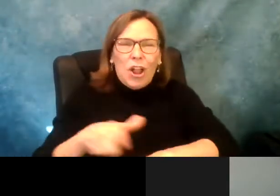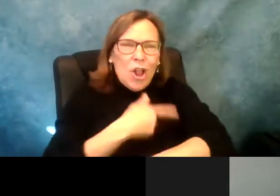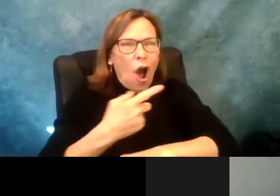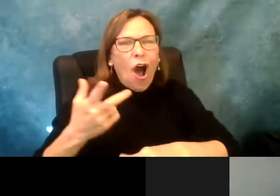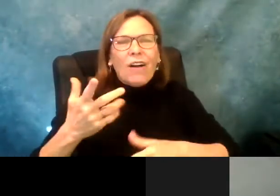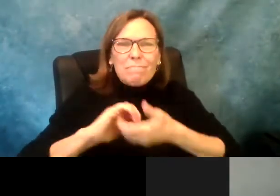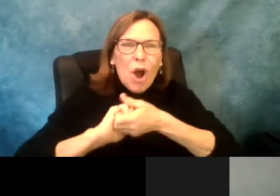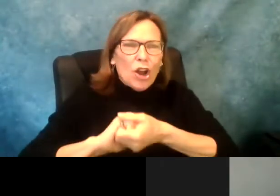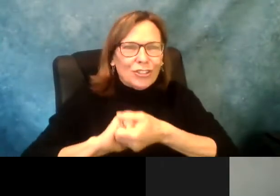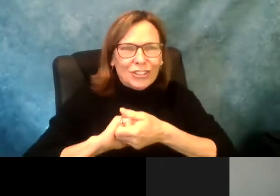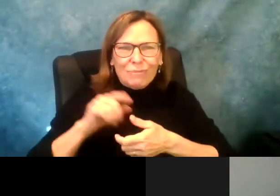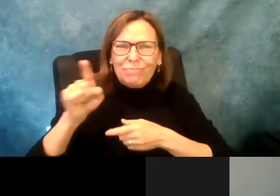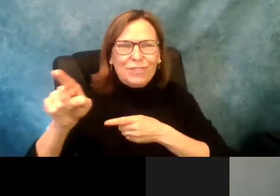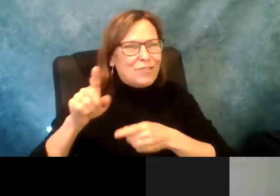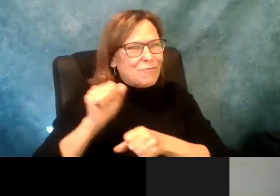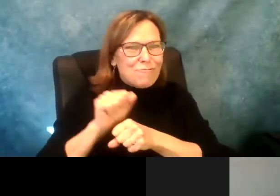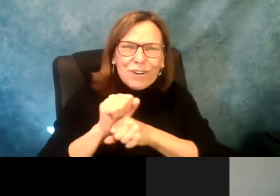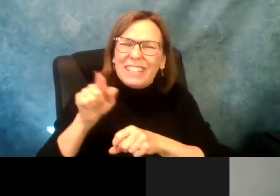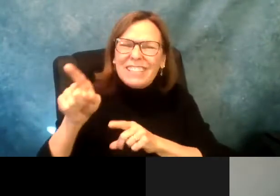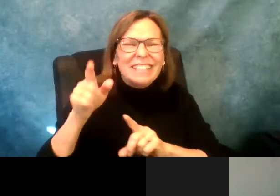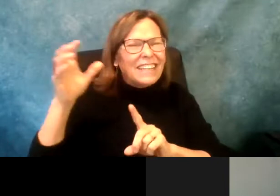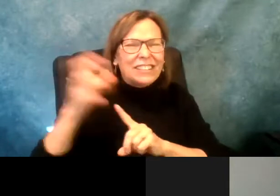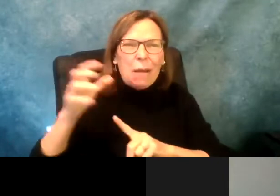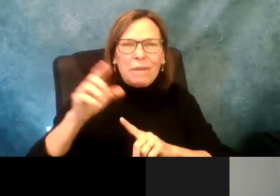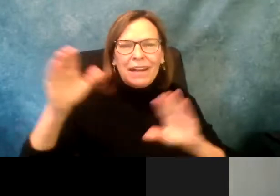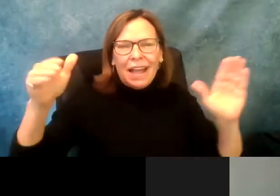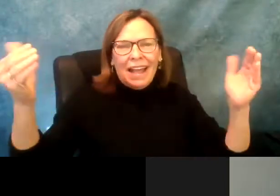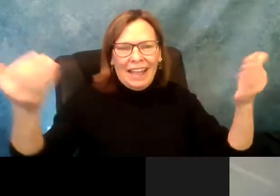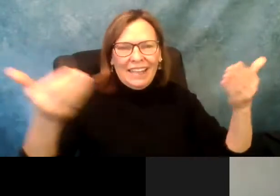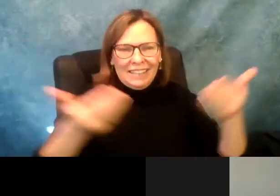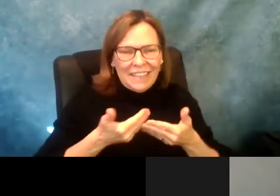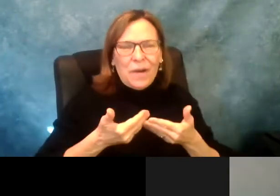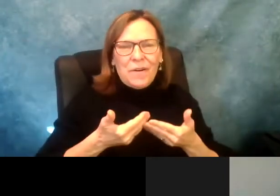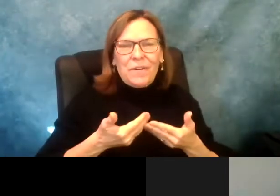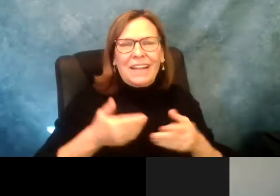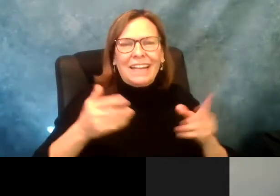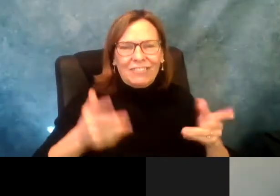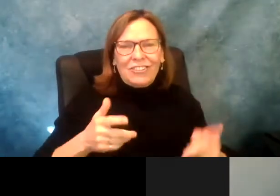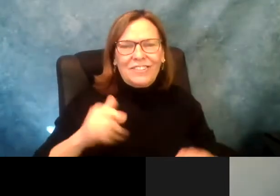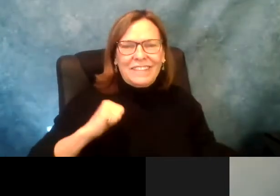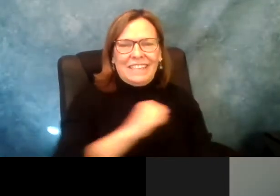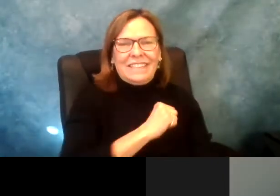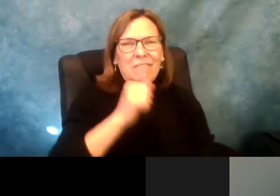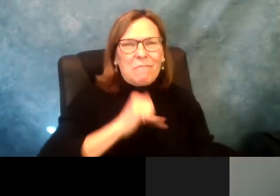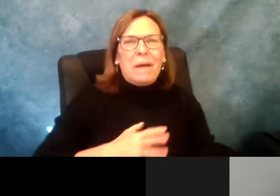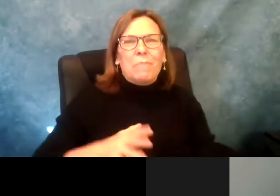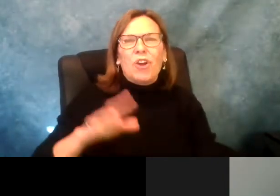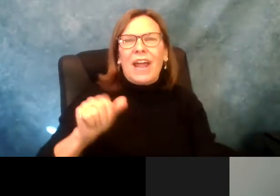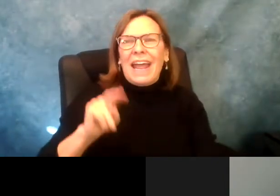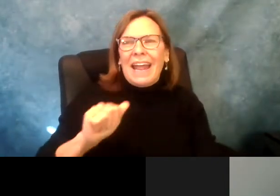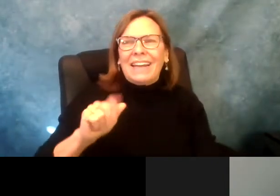that she has joined the New York state assembly and we look forward to her serving as camon so I'm happy to